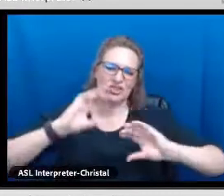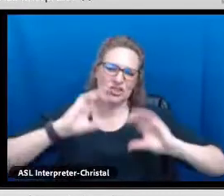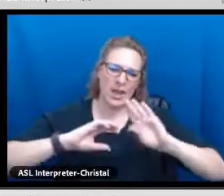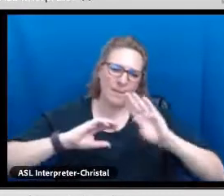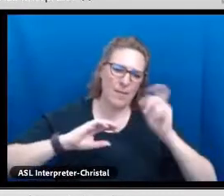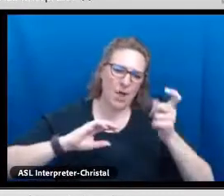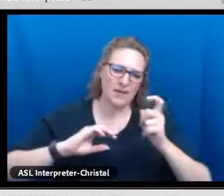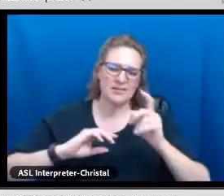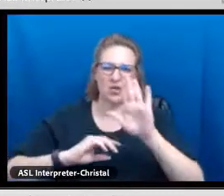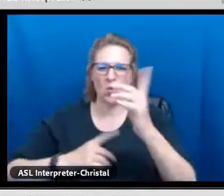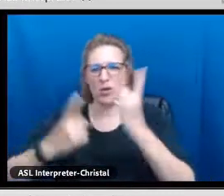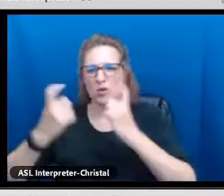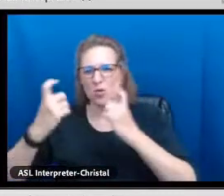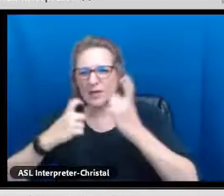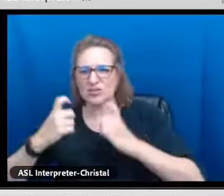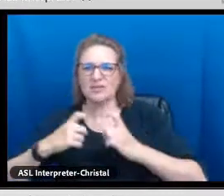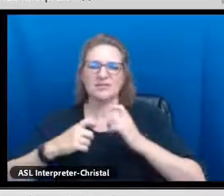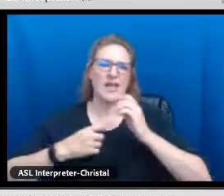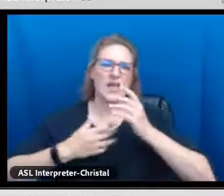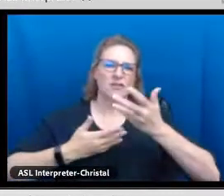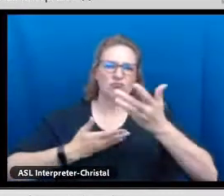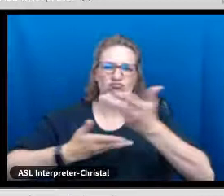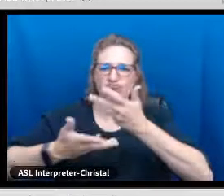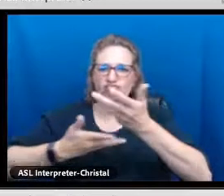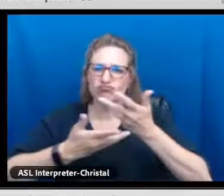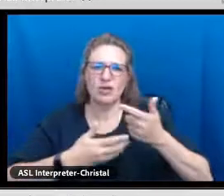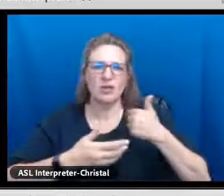We know it's a really busy time of year, everyone is so busy.